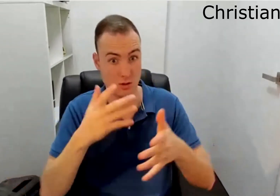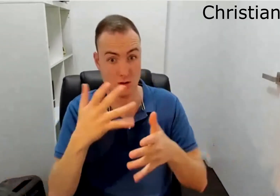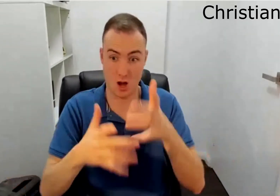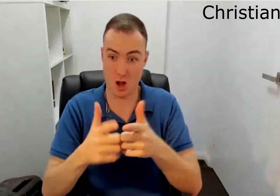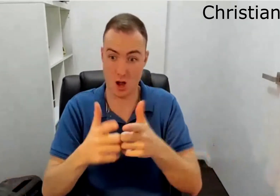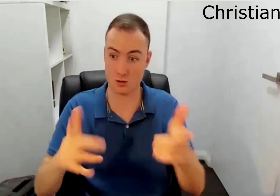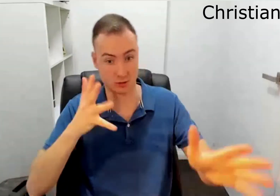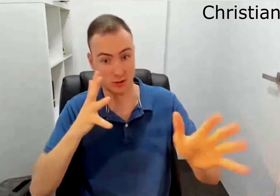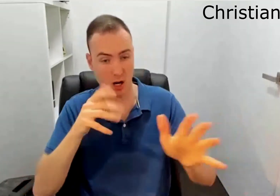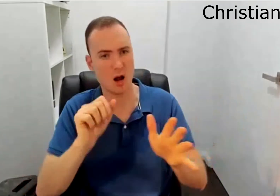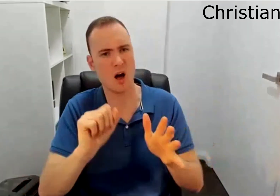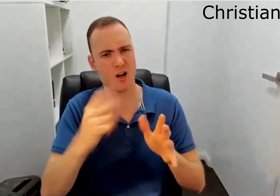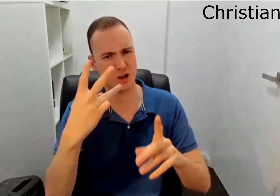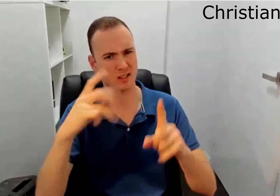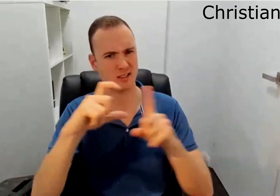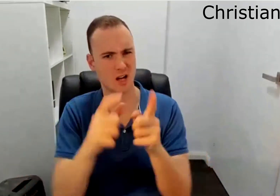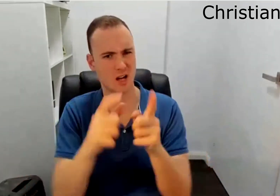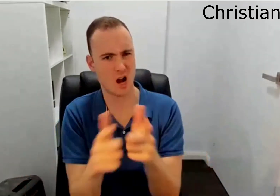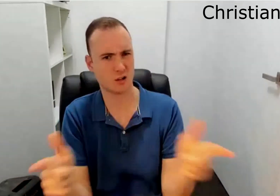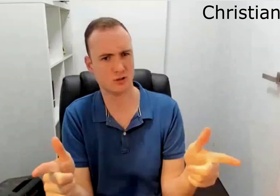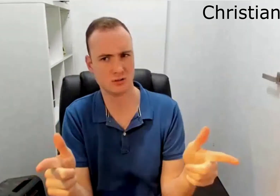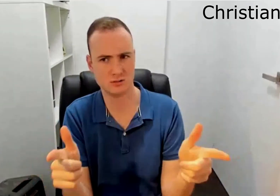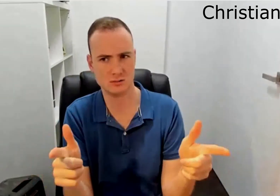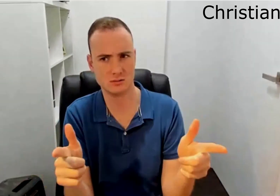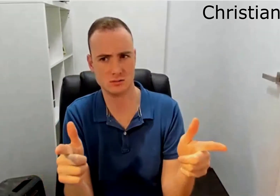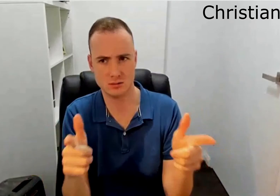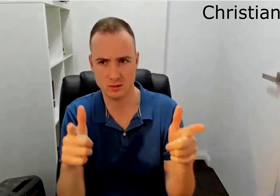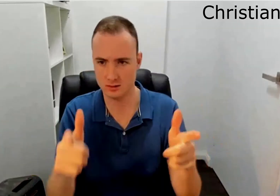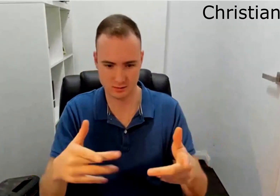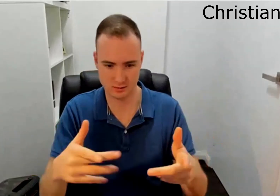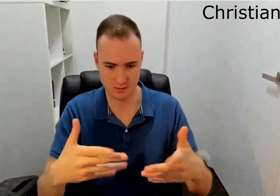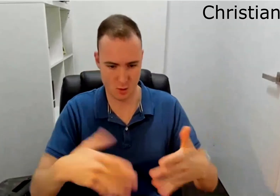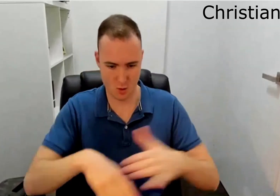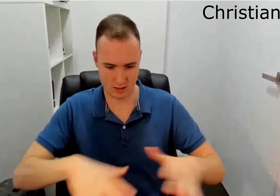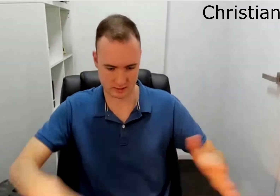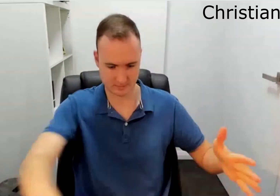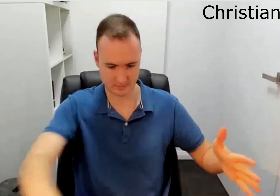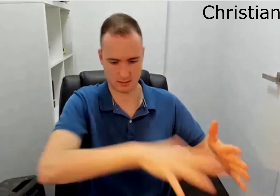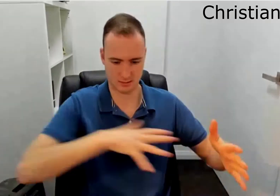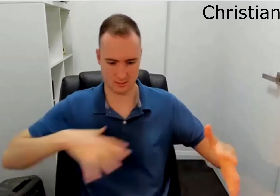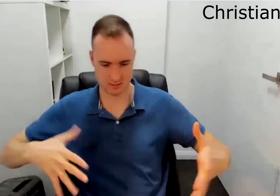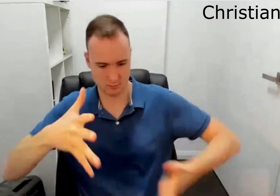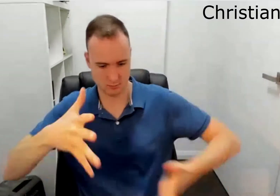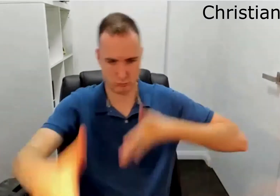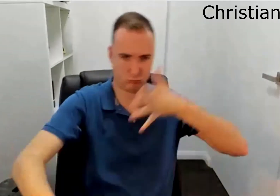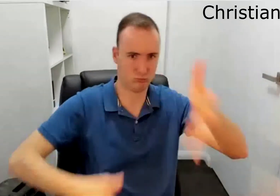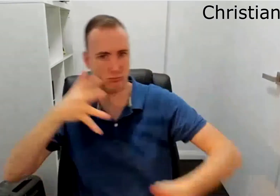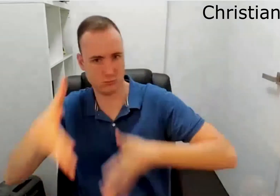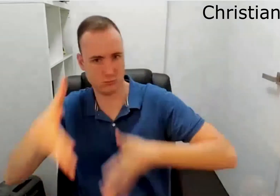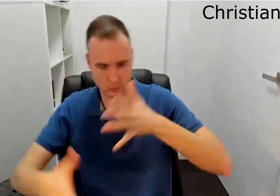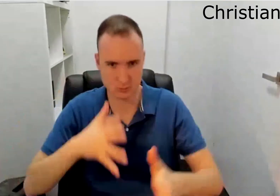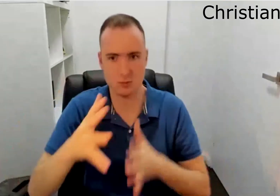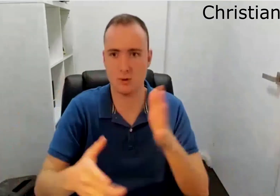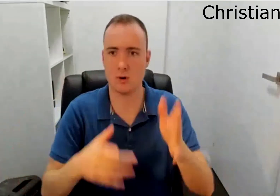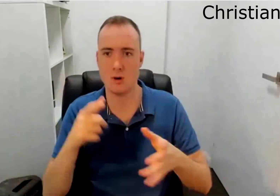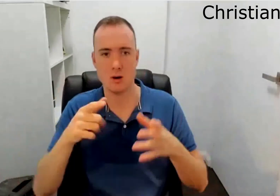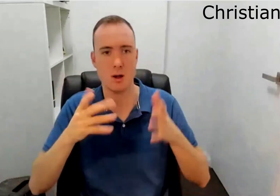Um using sign language or auslan is a 3d language. It's not this 2d. We use our whole space